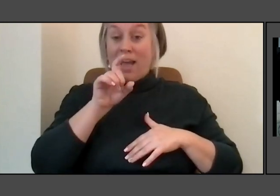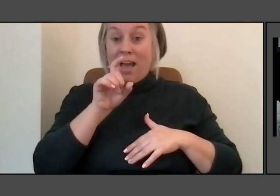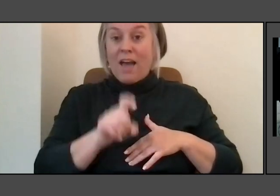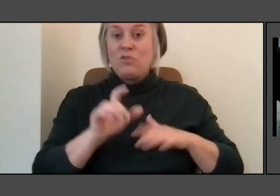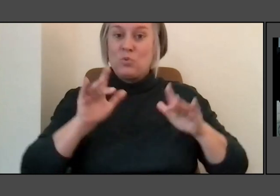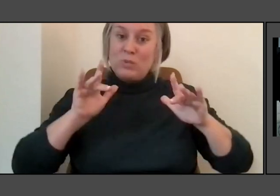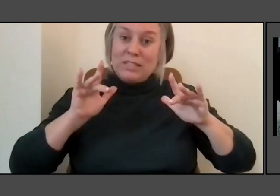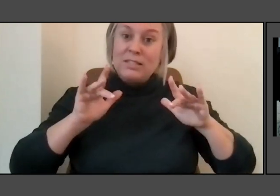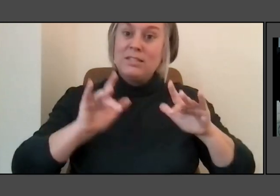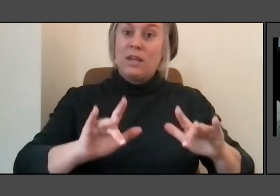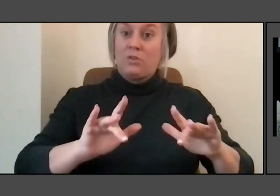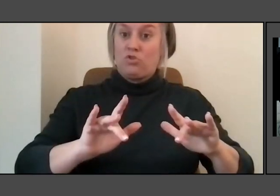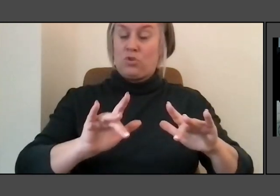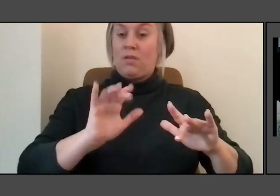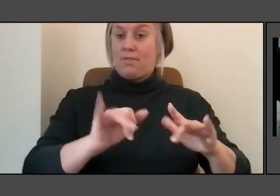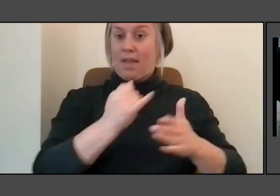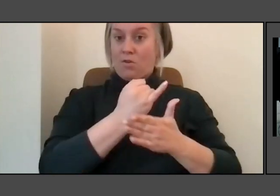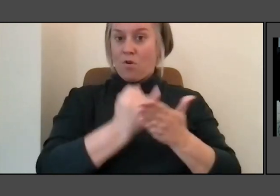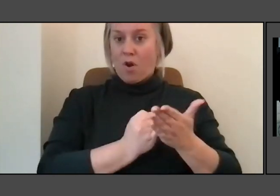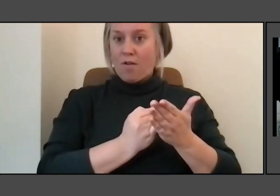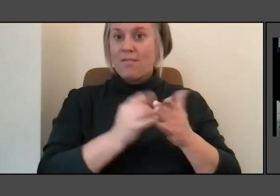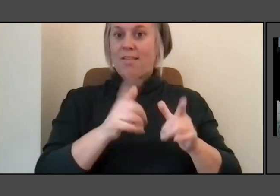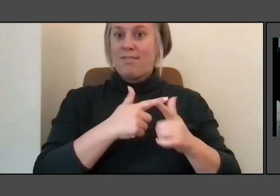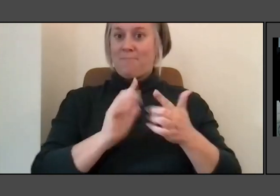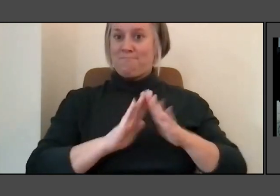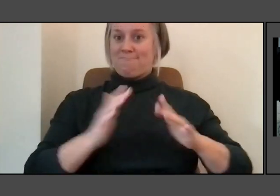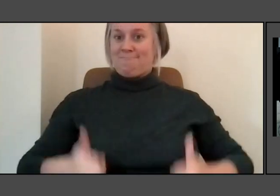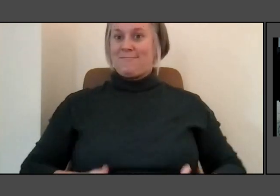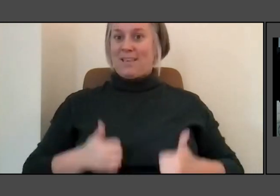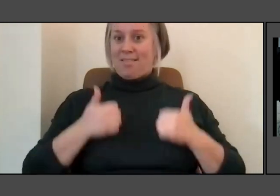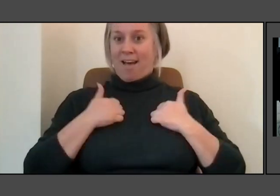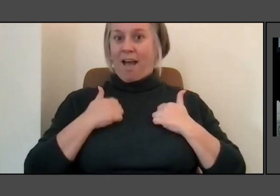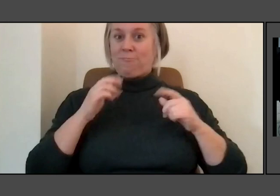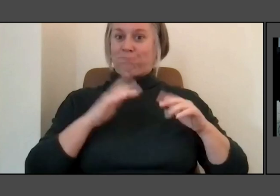And the thing about a tape is that as you walk up to it,